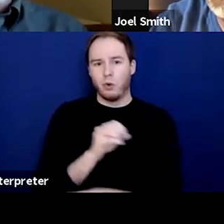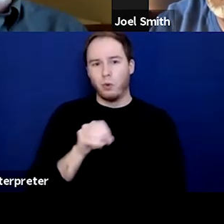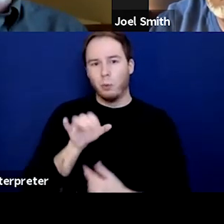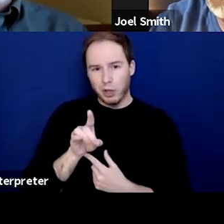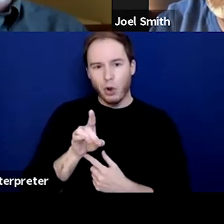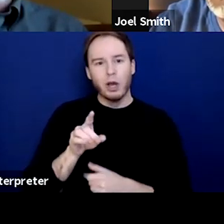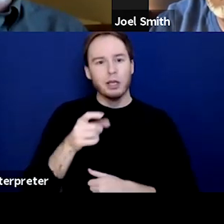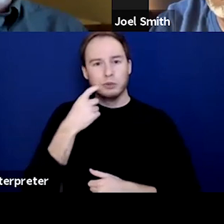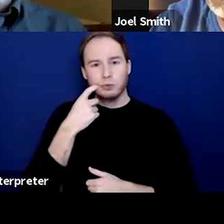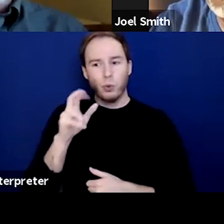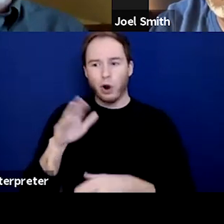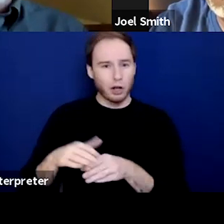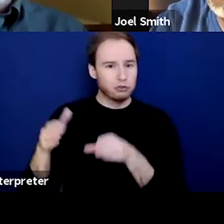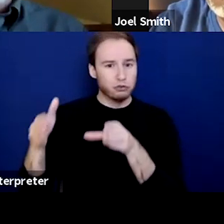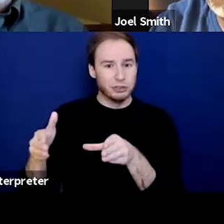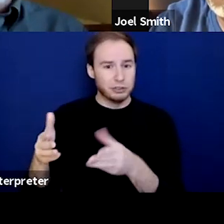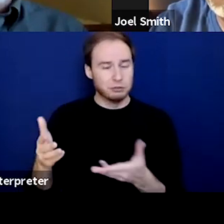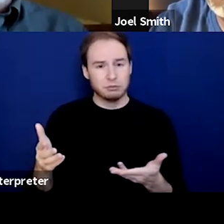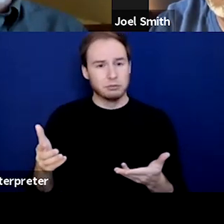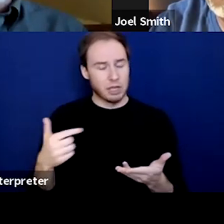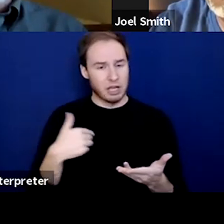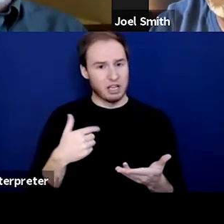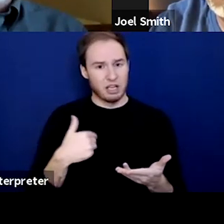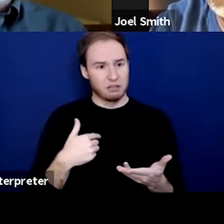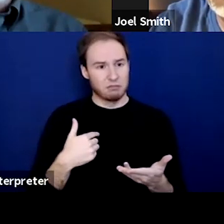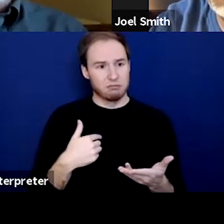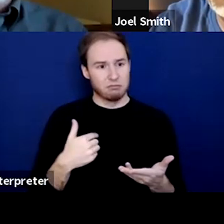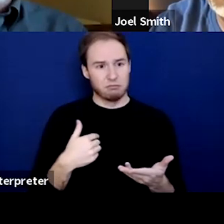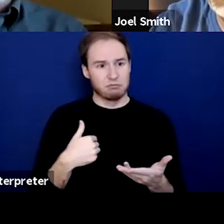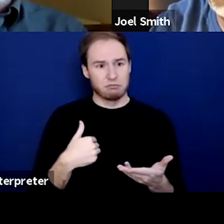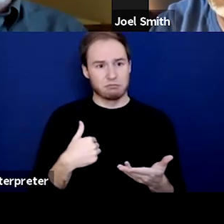Because I didn't come into recovery sort of willingly.